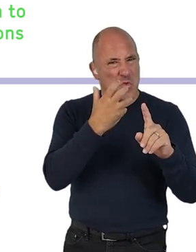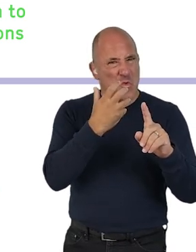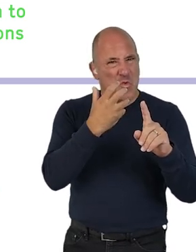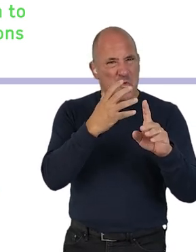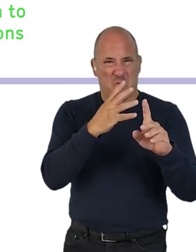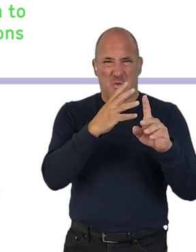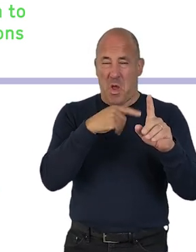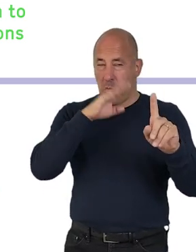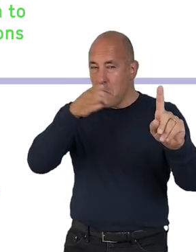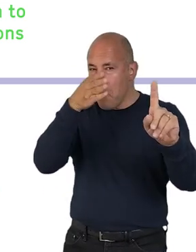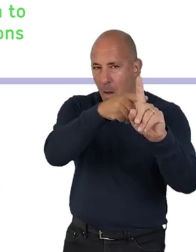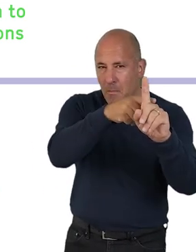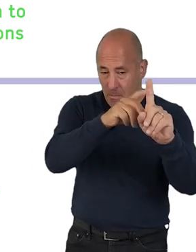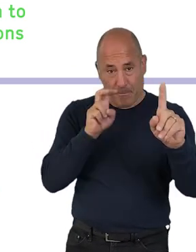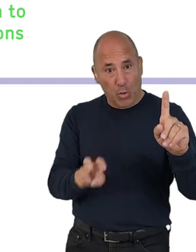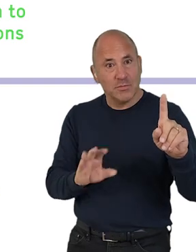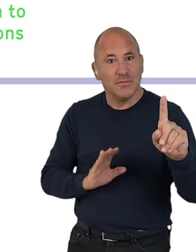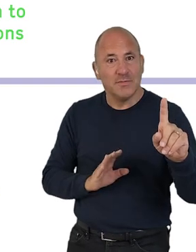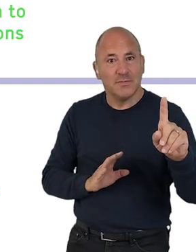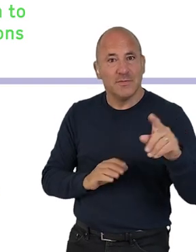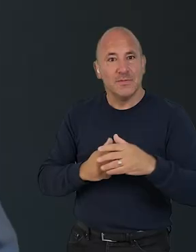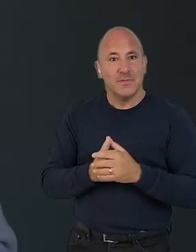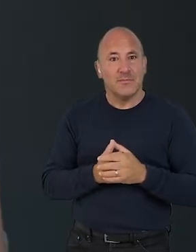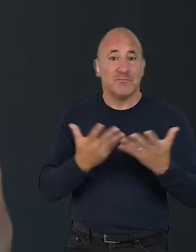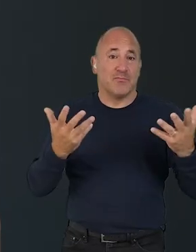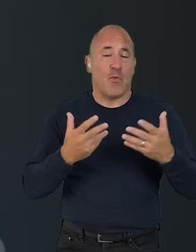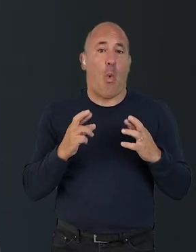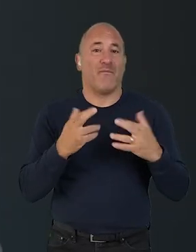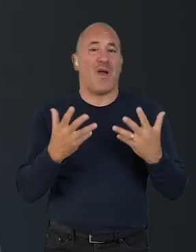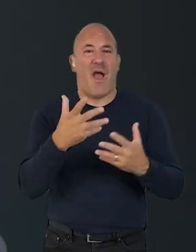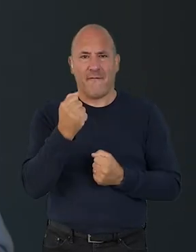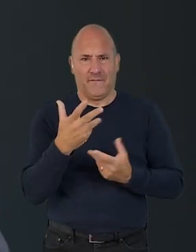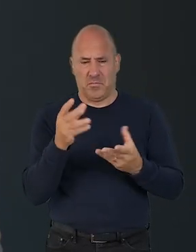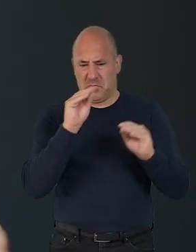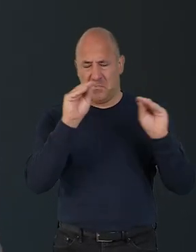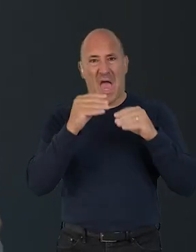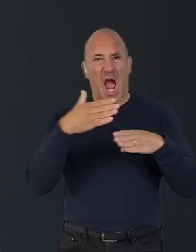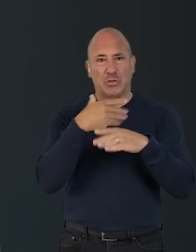but something to work towards, write that down as well. You should now hopefully have a few manageable actions